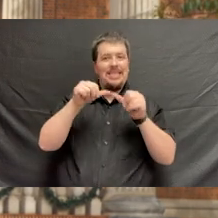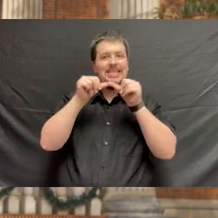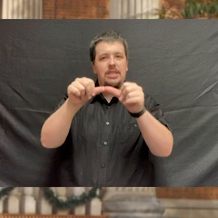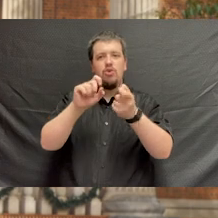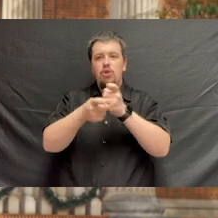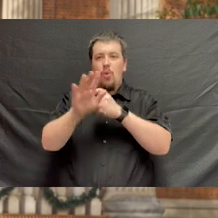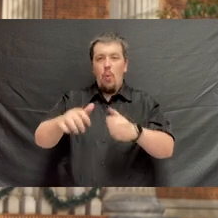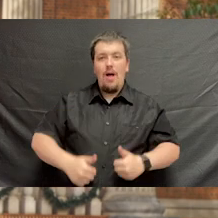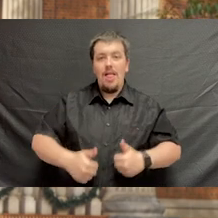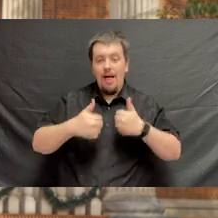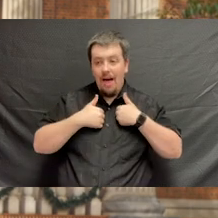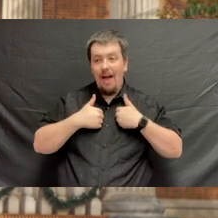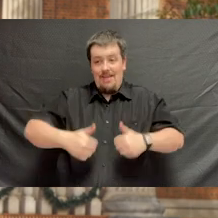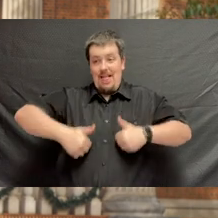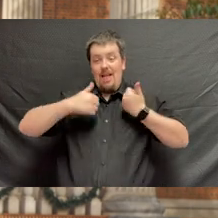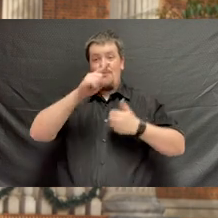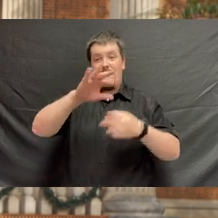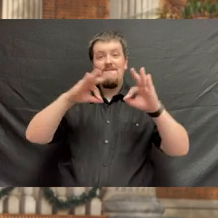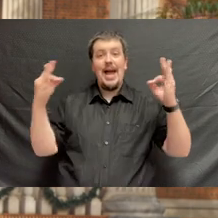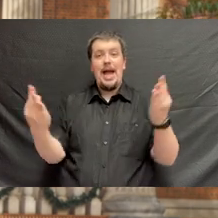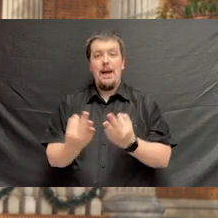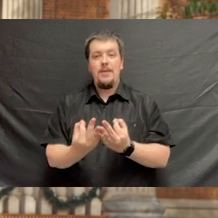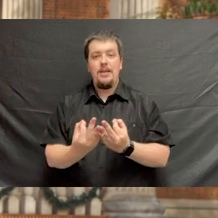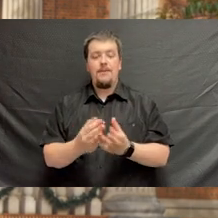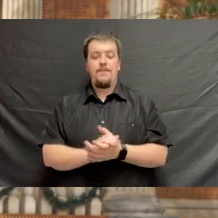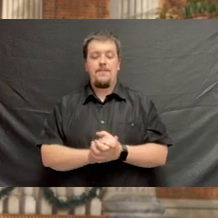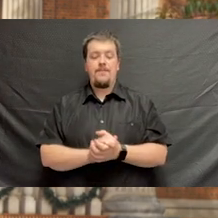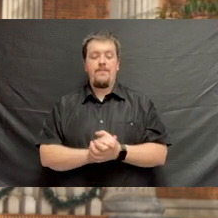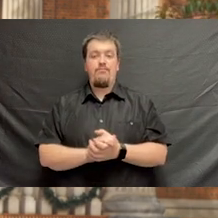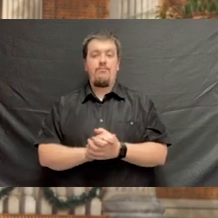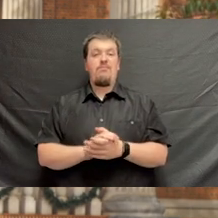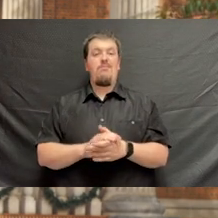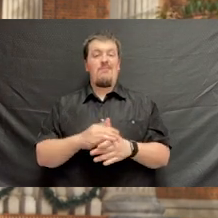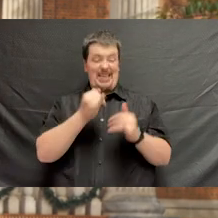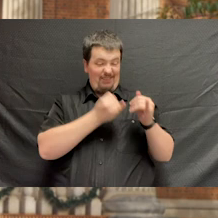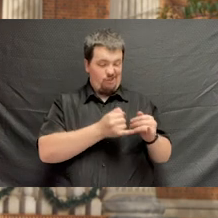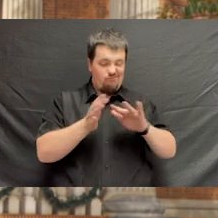to change your life and the lives of your families. Beyond the individual,